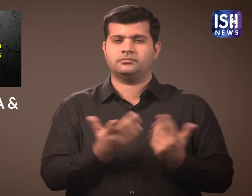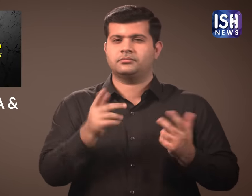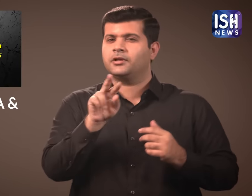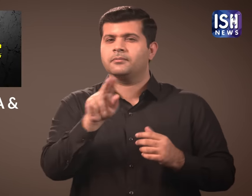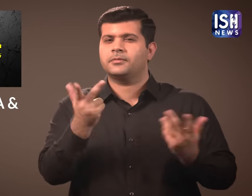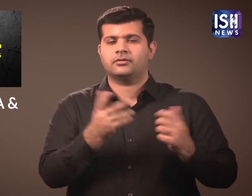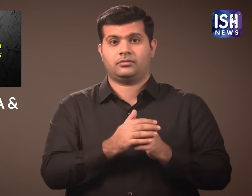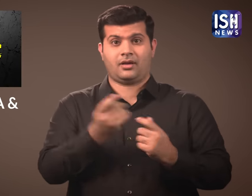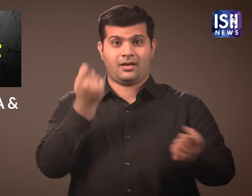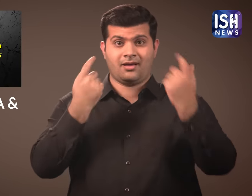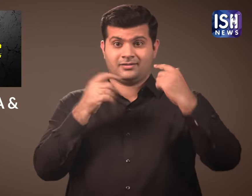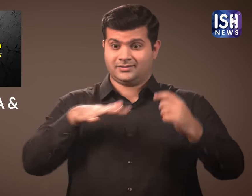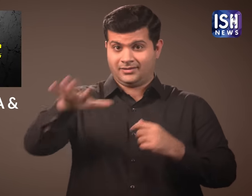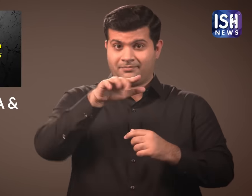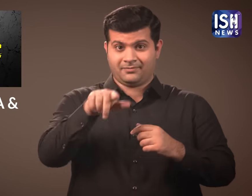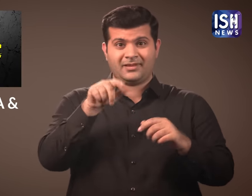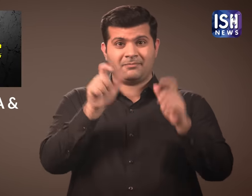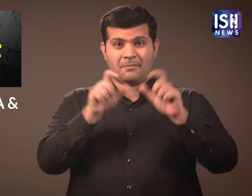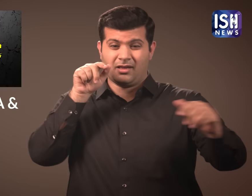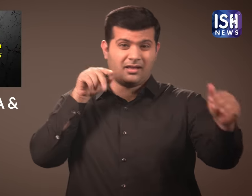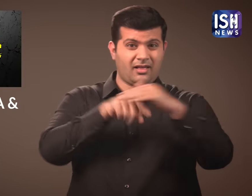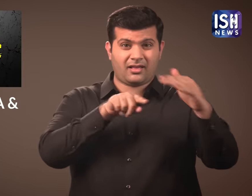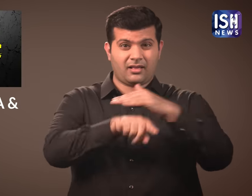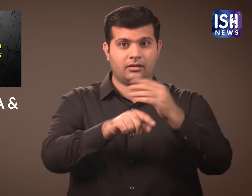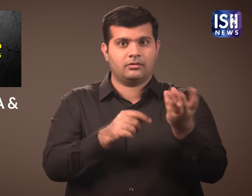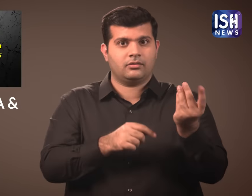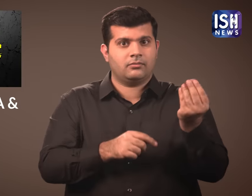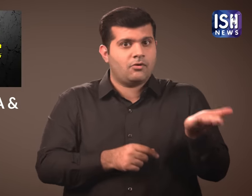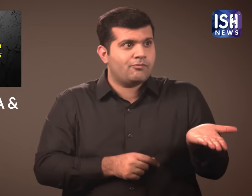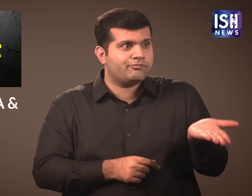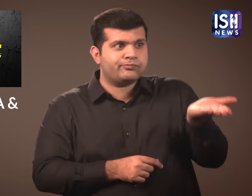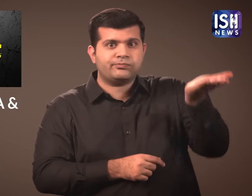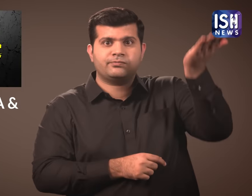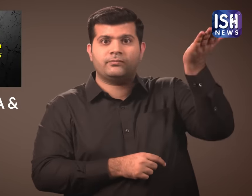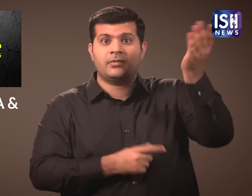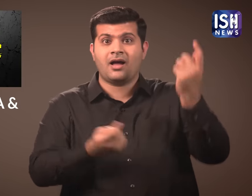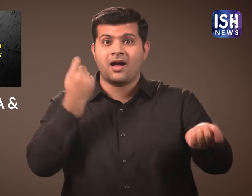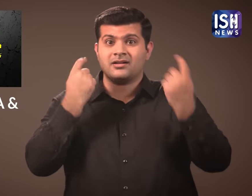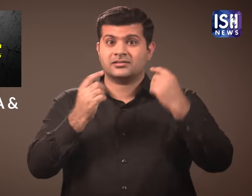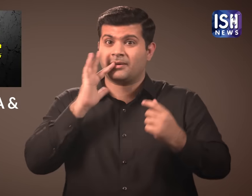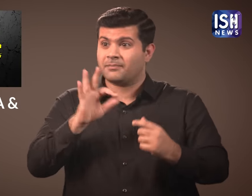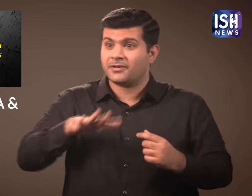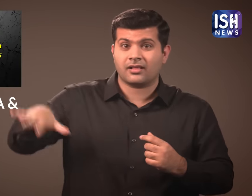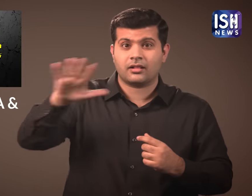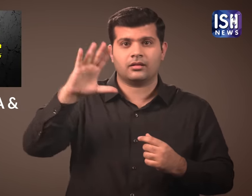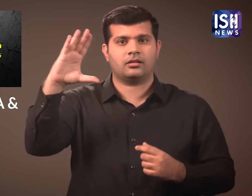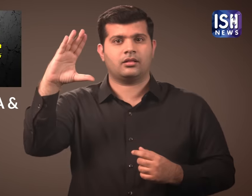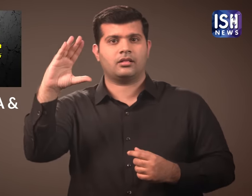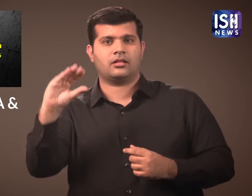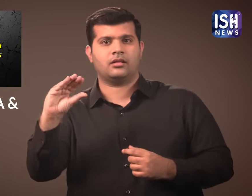This is why the number of Assamese people is reducing and illegal immigrants is increasing.